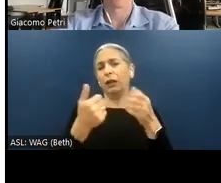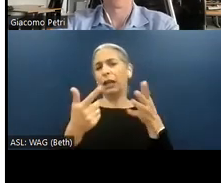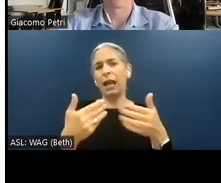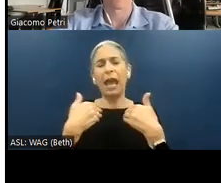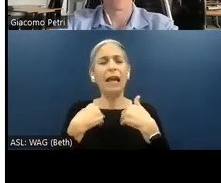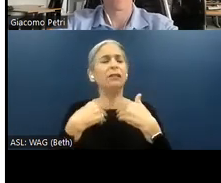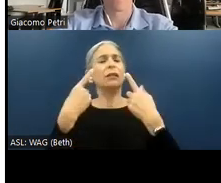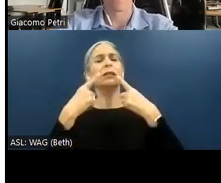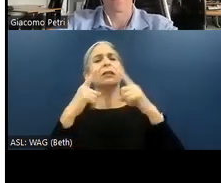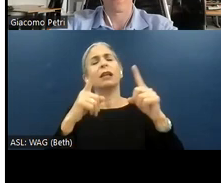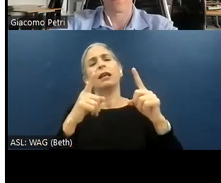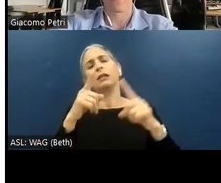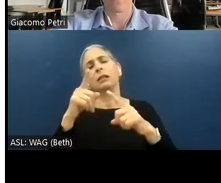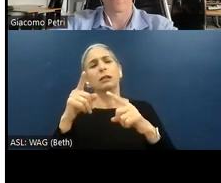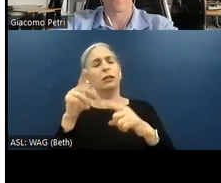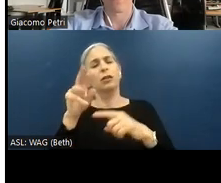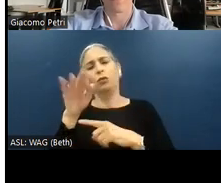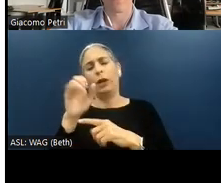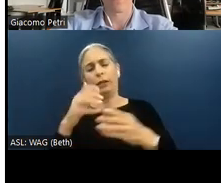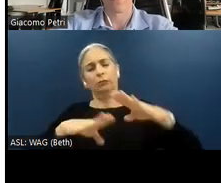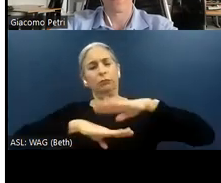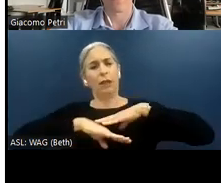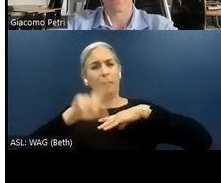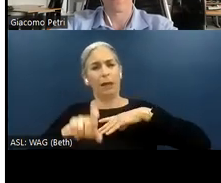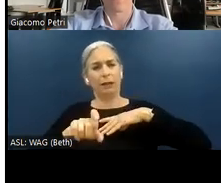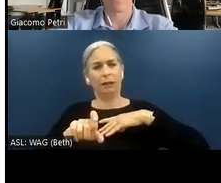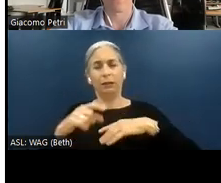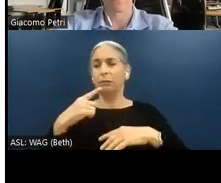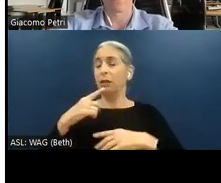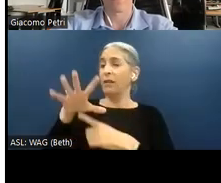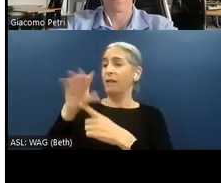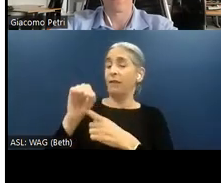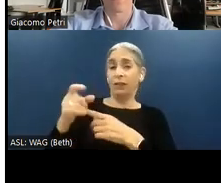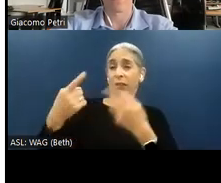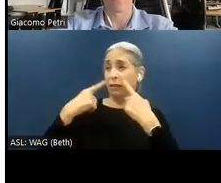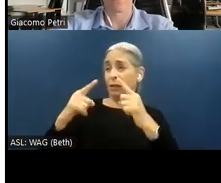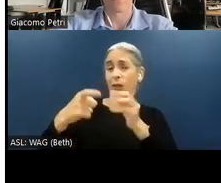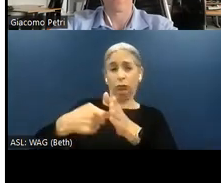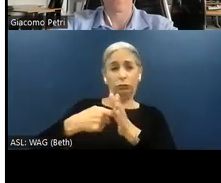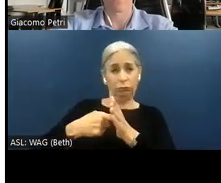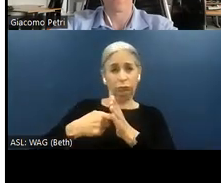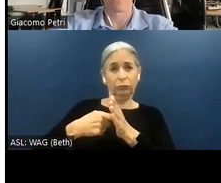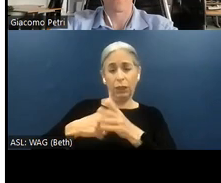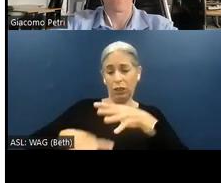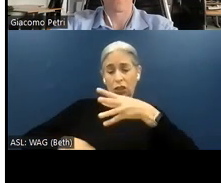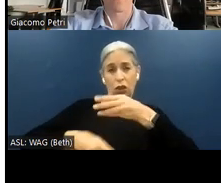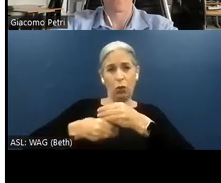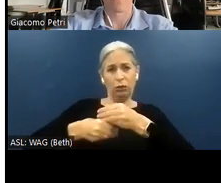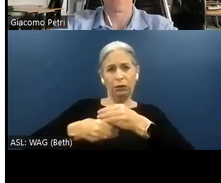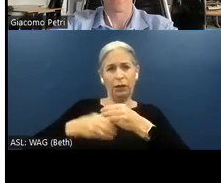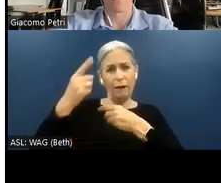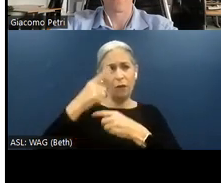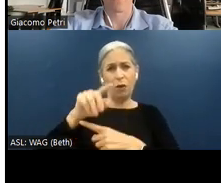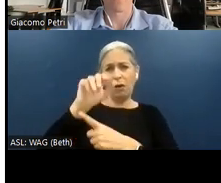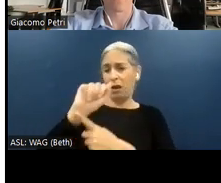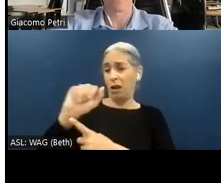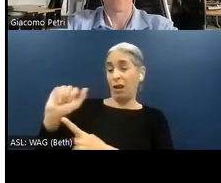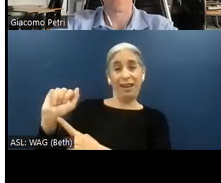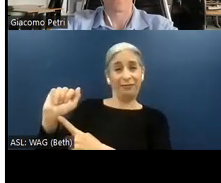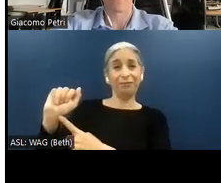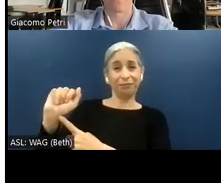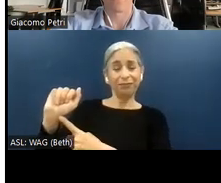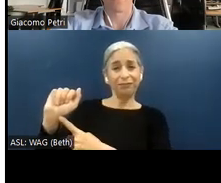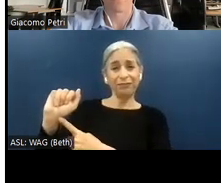to be met. And we are talking about 50 success criteria in total for the AA, as I said before,